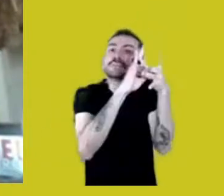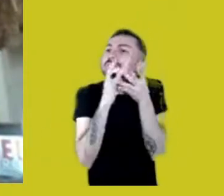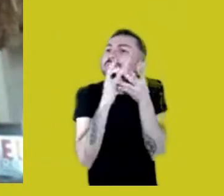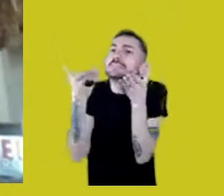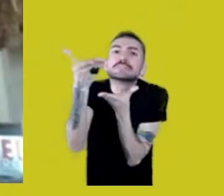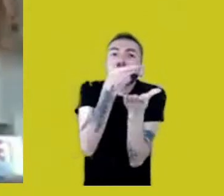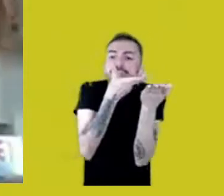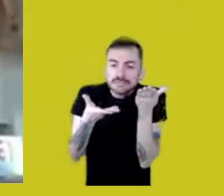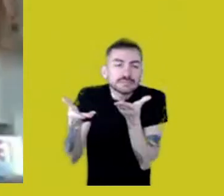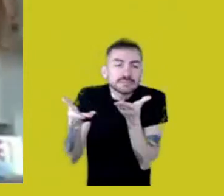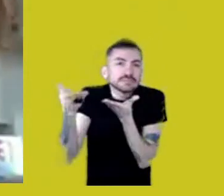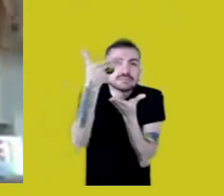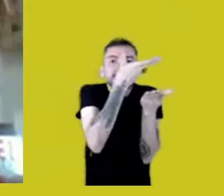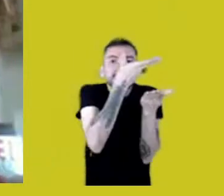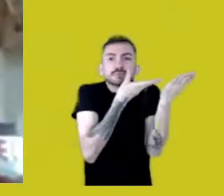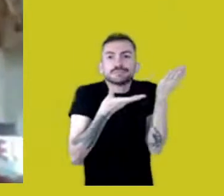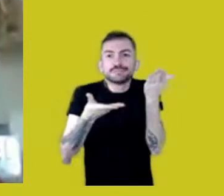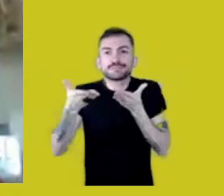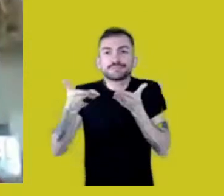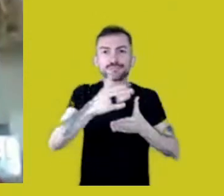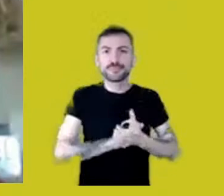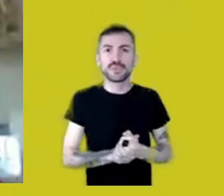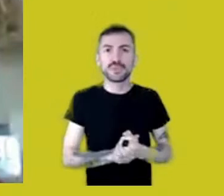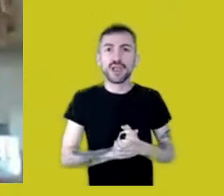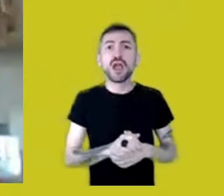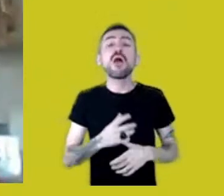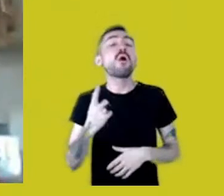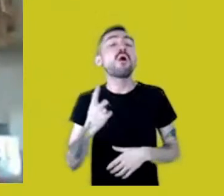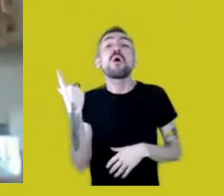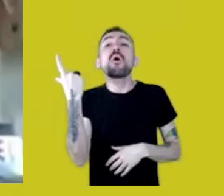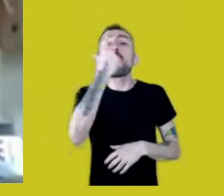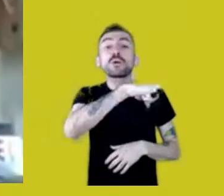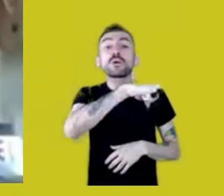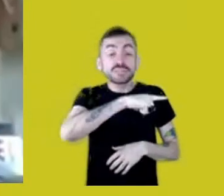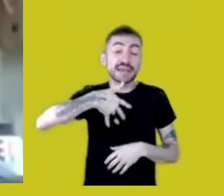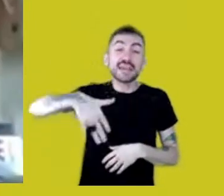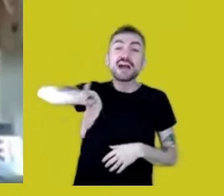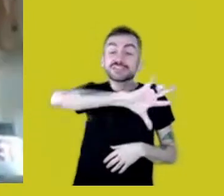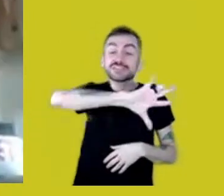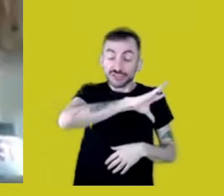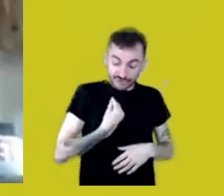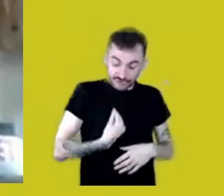and so that we can breathe, so that we can live,